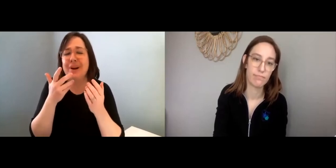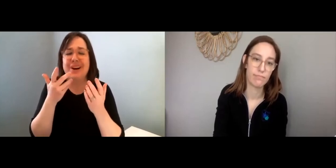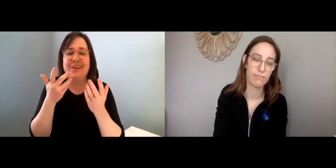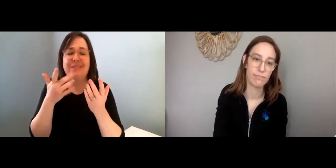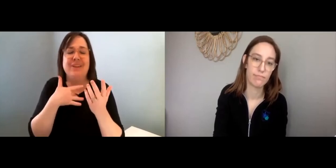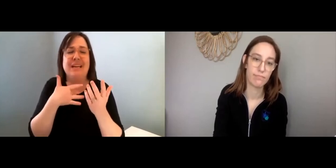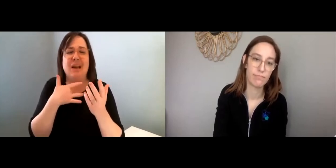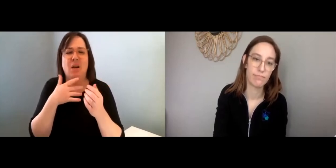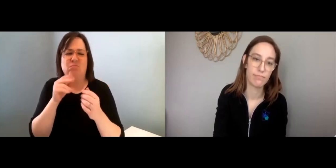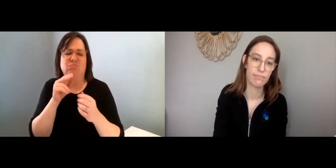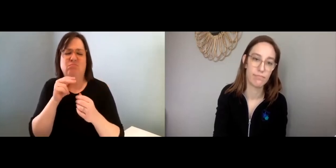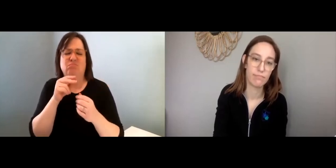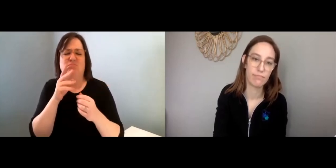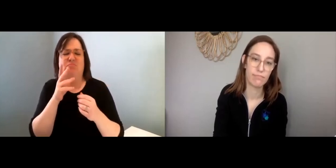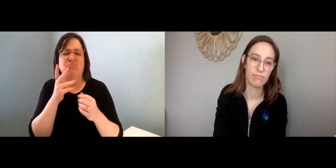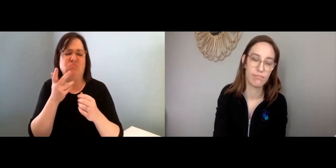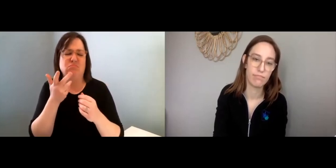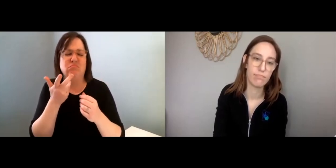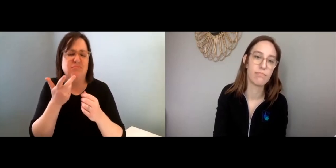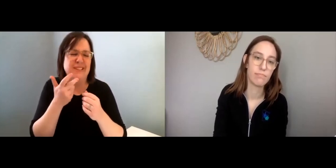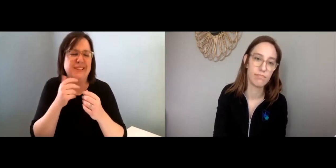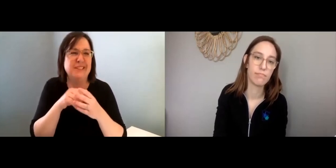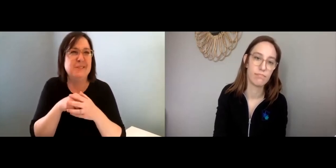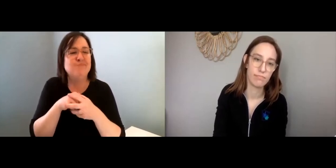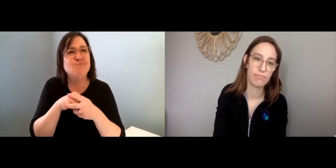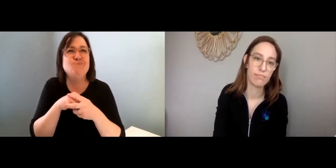Yeah, some people feel like...uh...